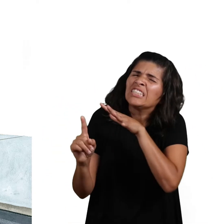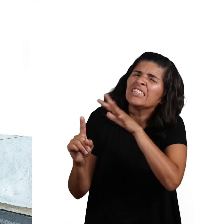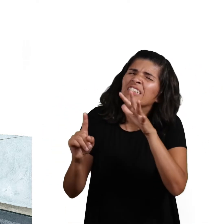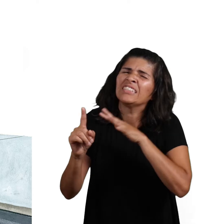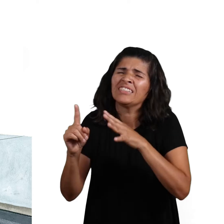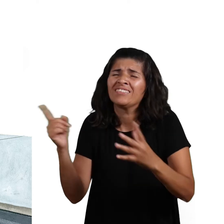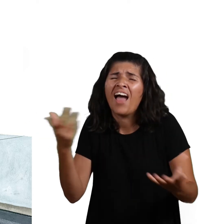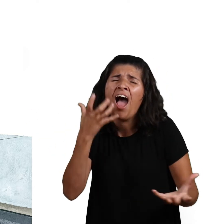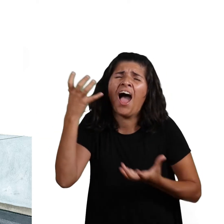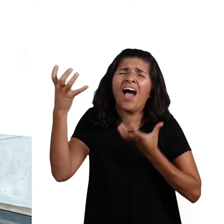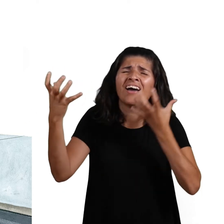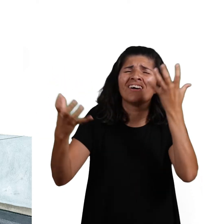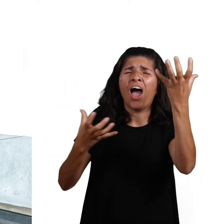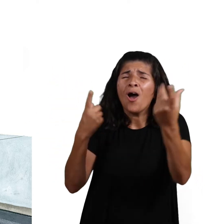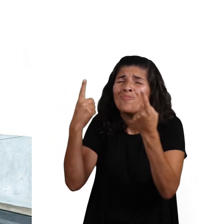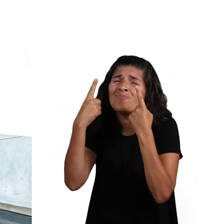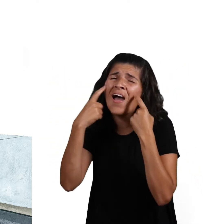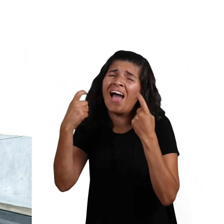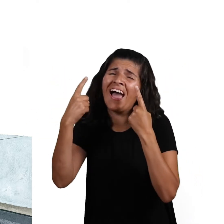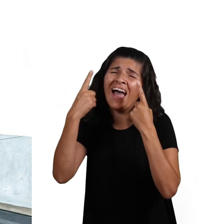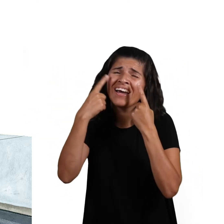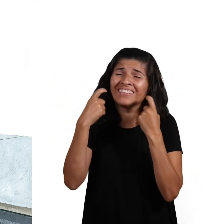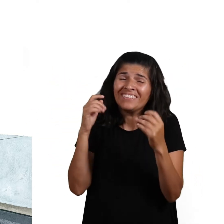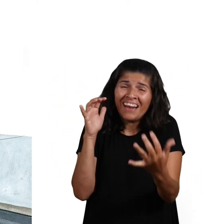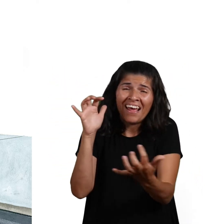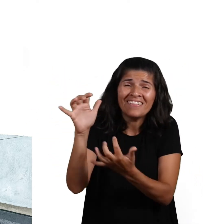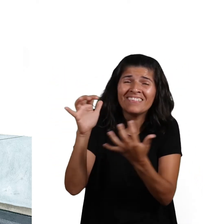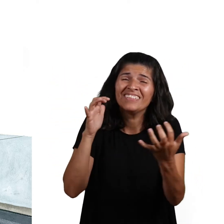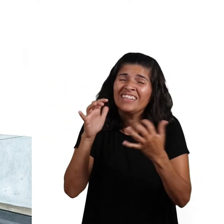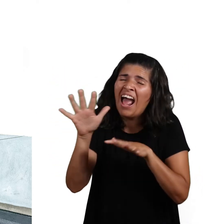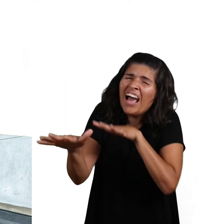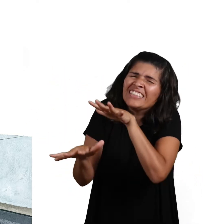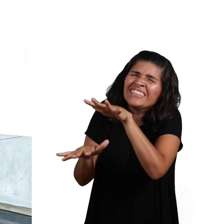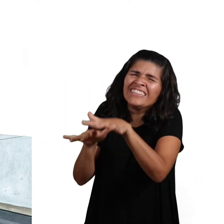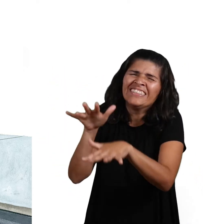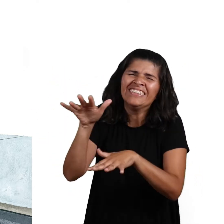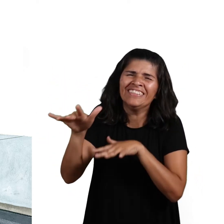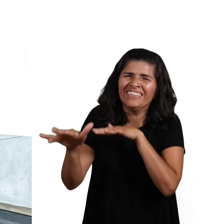They’d scream and cry and laugh.